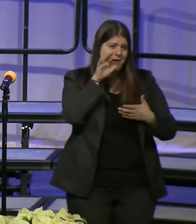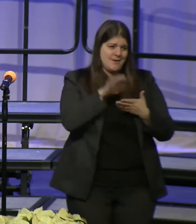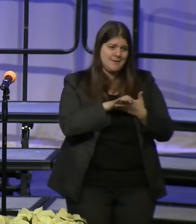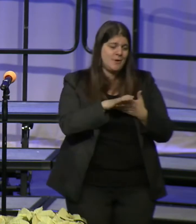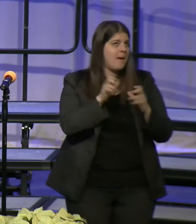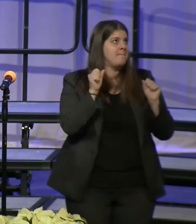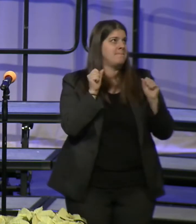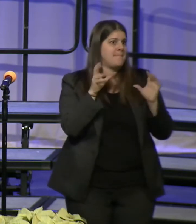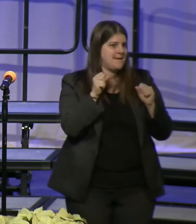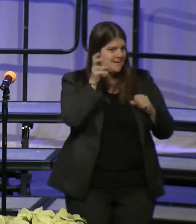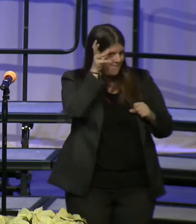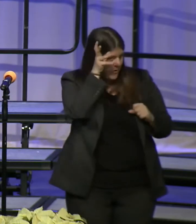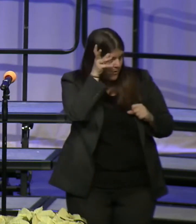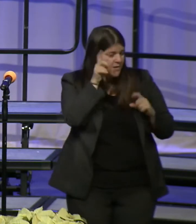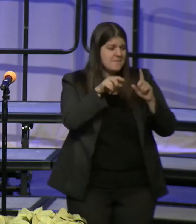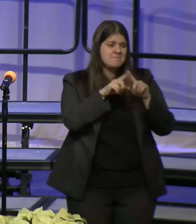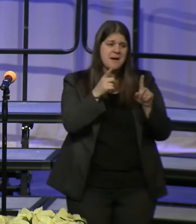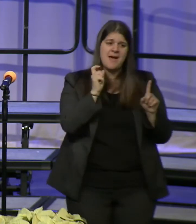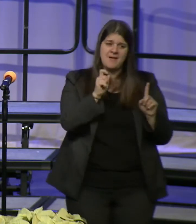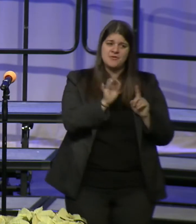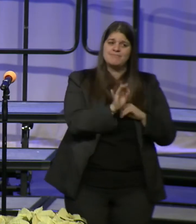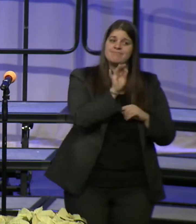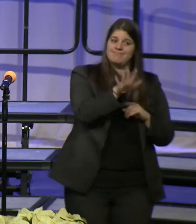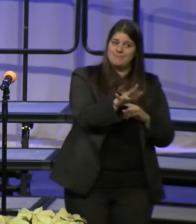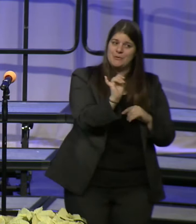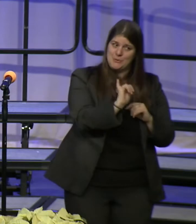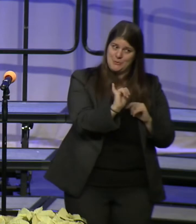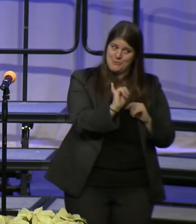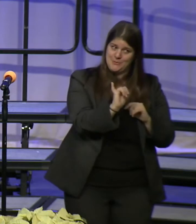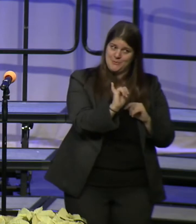But I would be amiss if I did not mention how proud I am